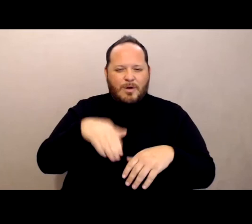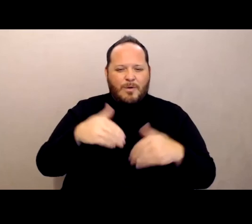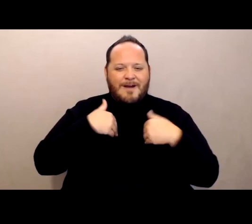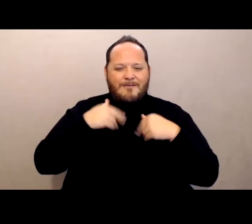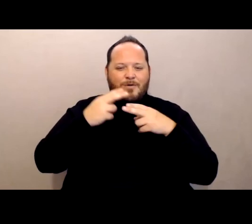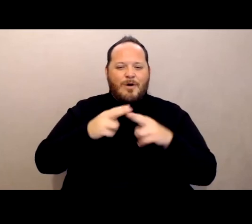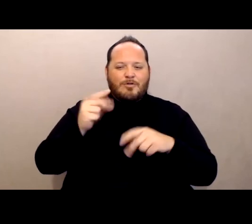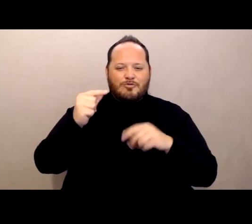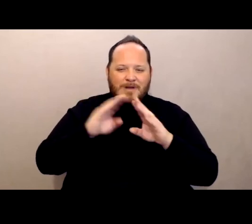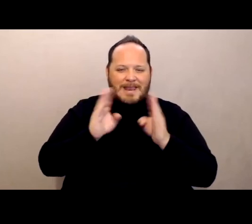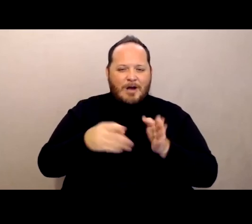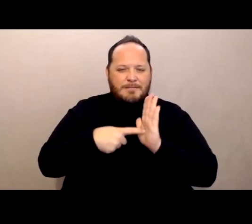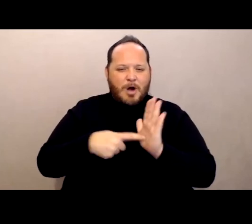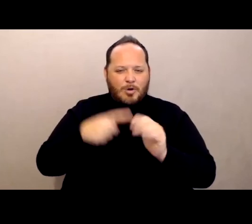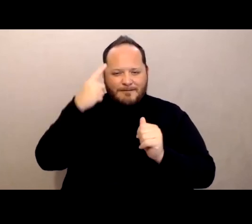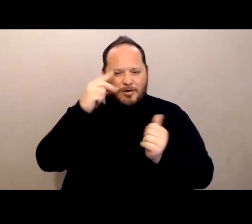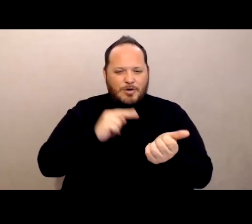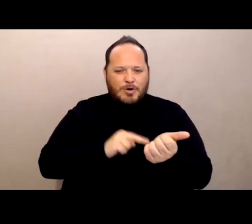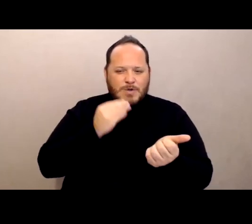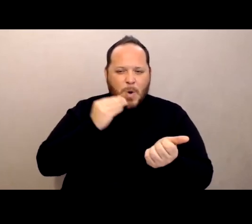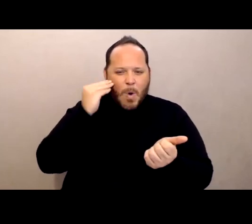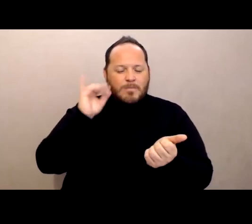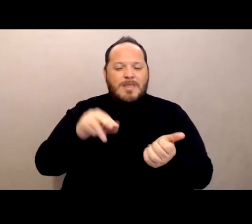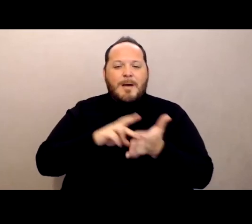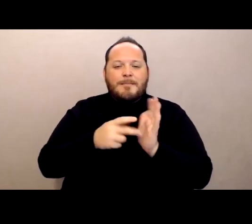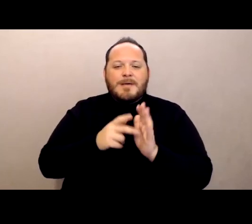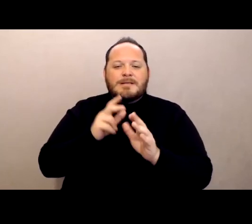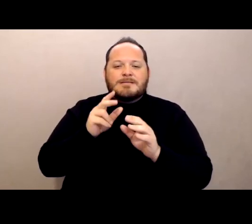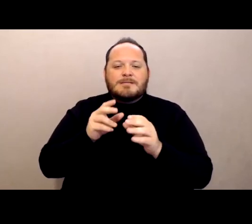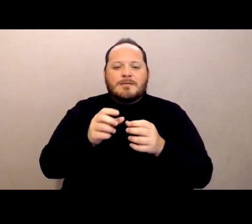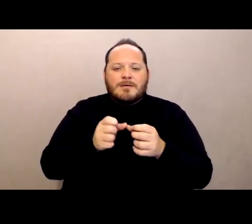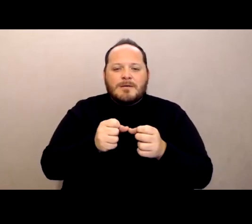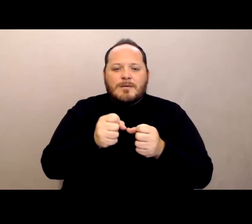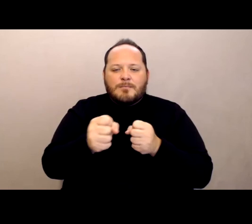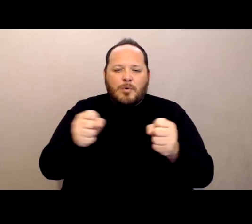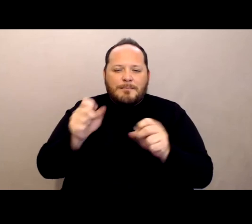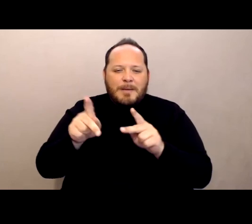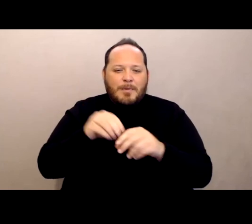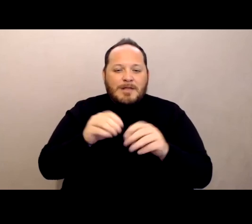which focuses, you know, tries to put people in small houses that look like regular houses,